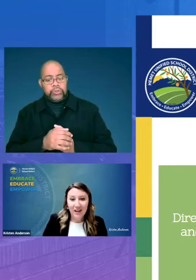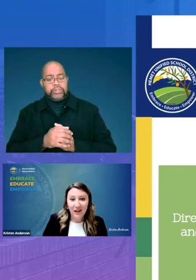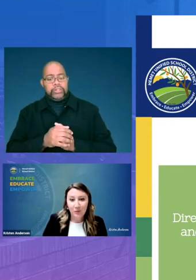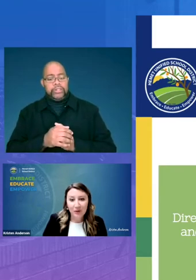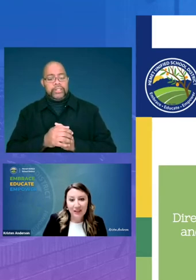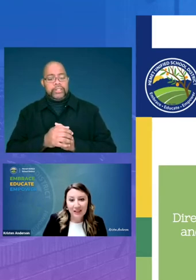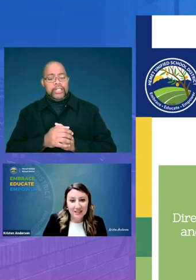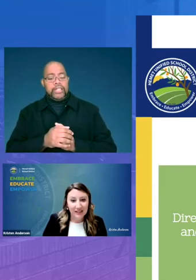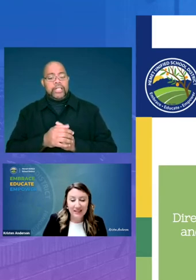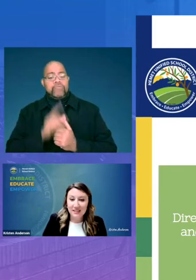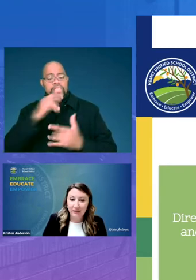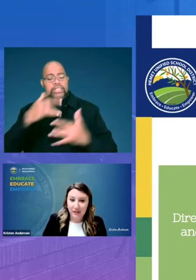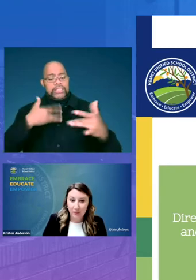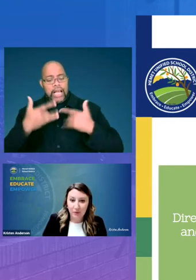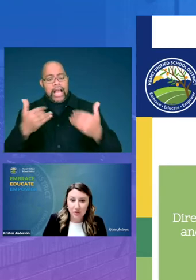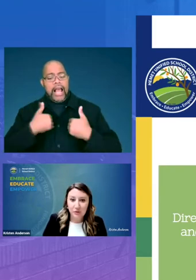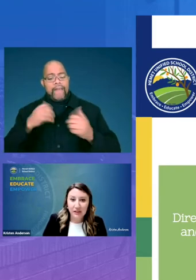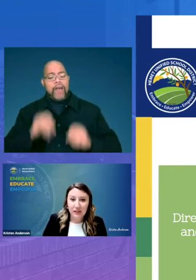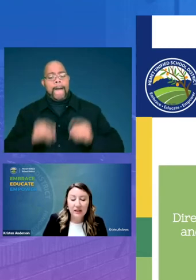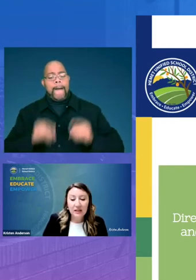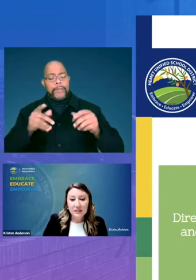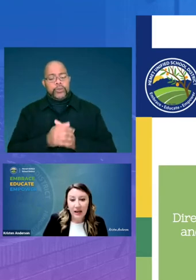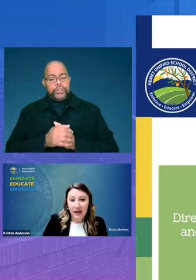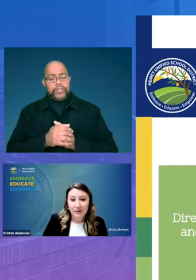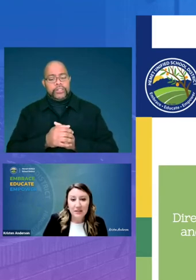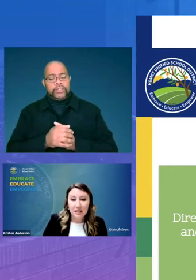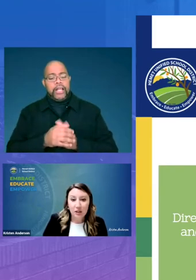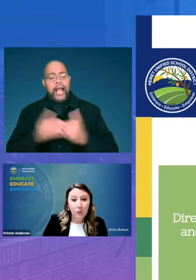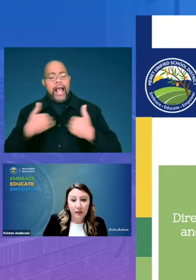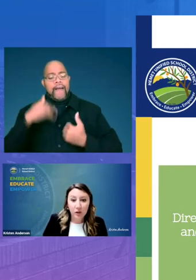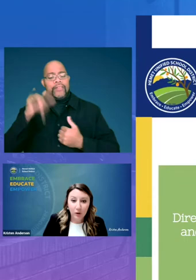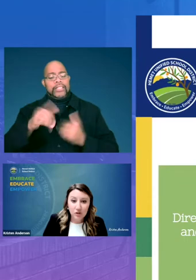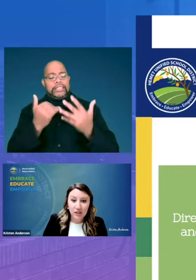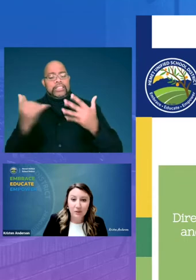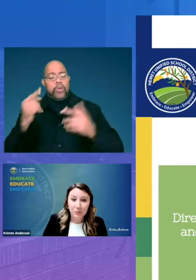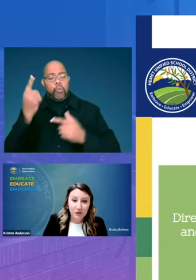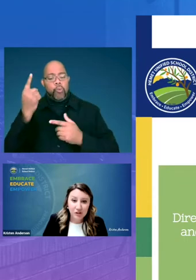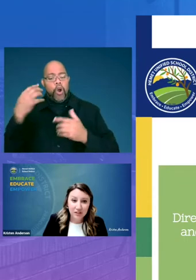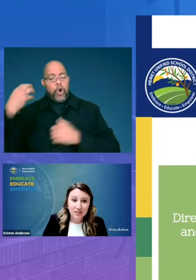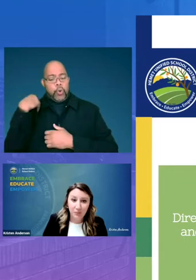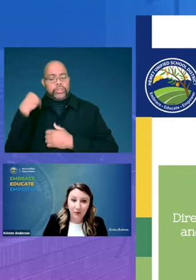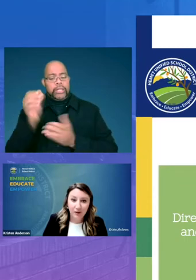and we're really excited to have the opportunity to have this tier one coaching and push-in support